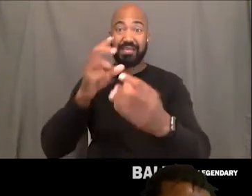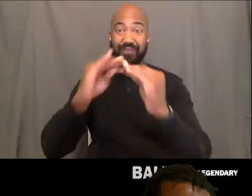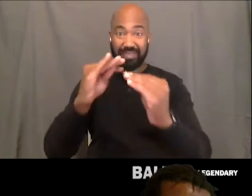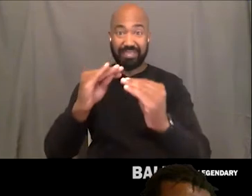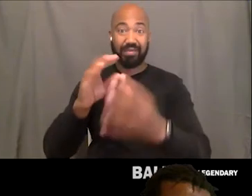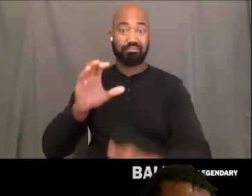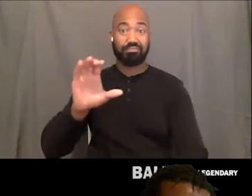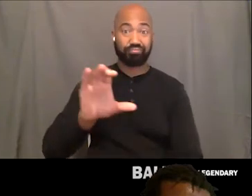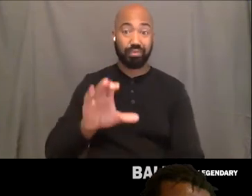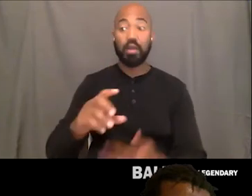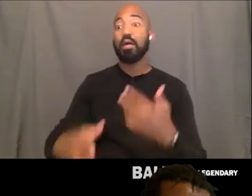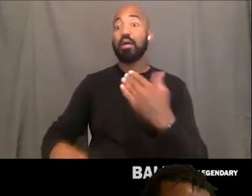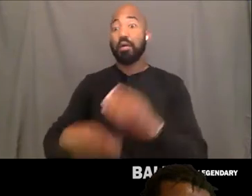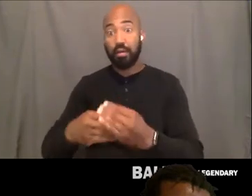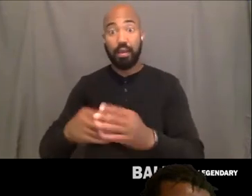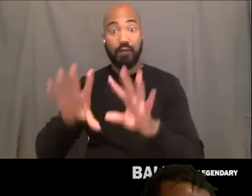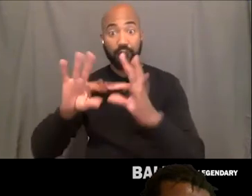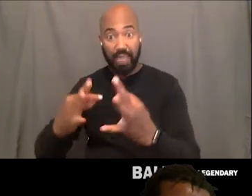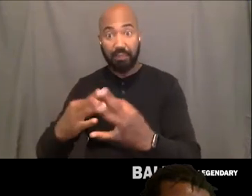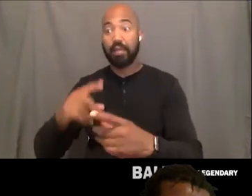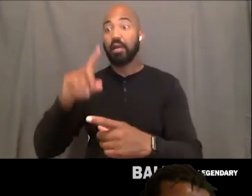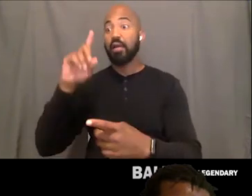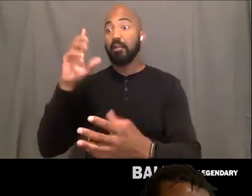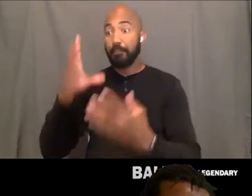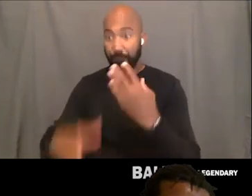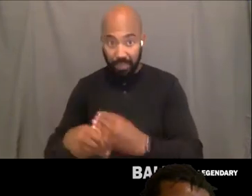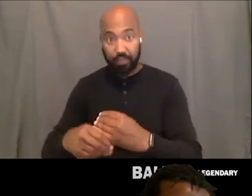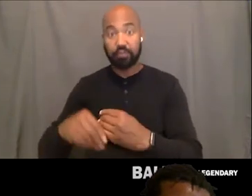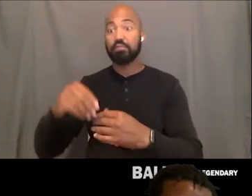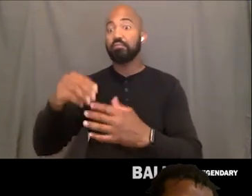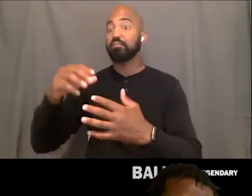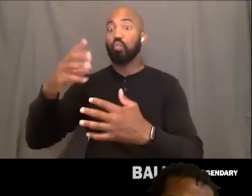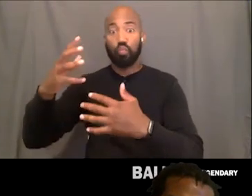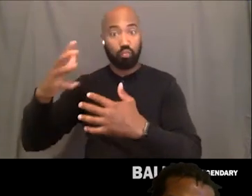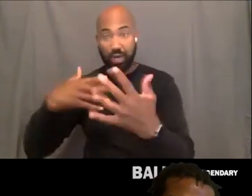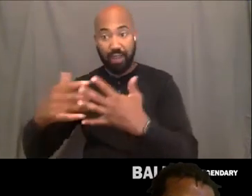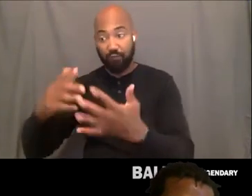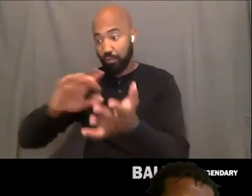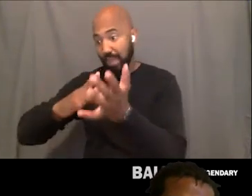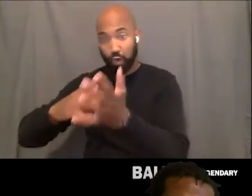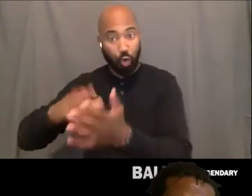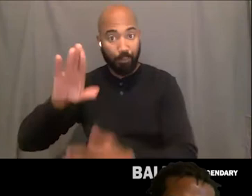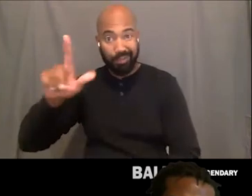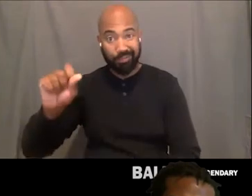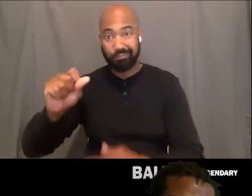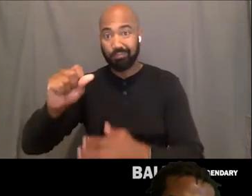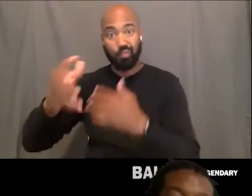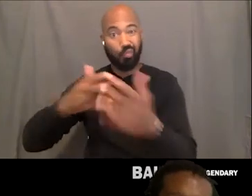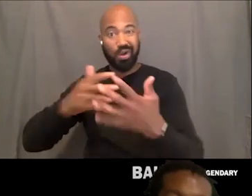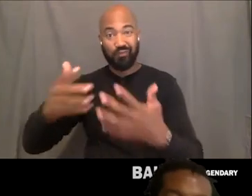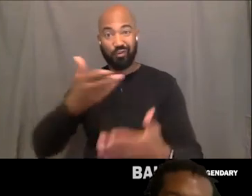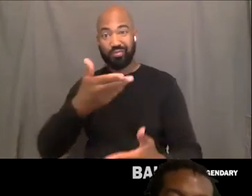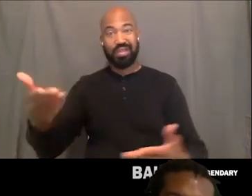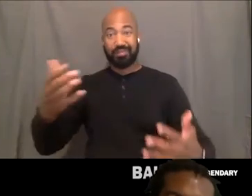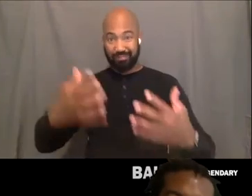plus X, Y and Z, the car, the whatever. Medical bills, it can be a lot. So...